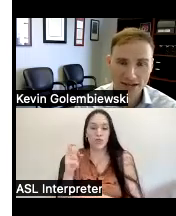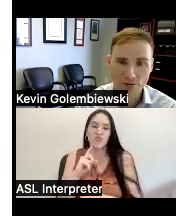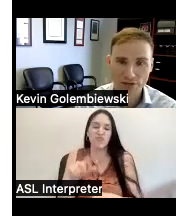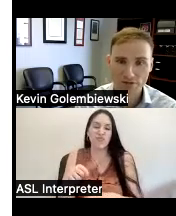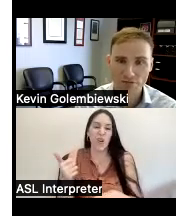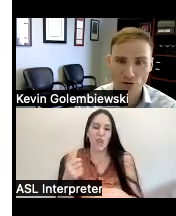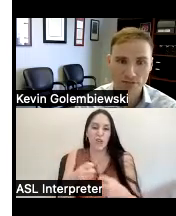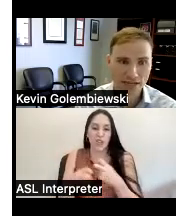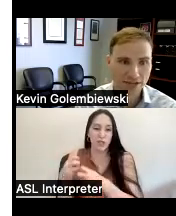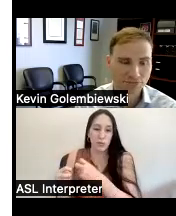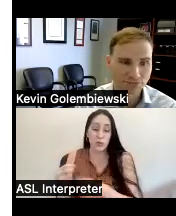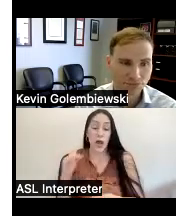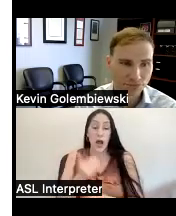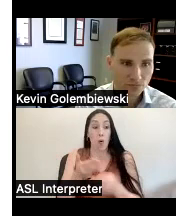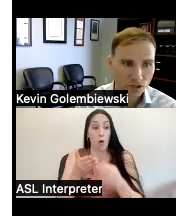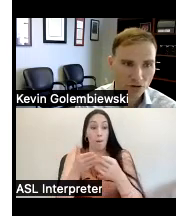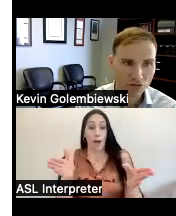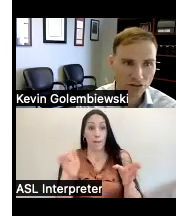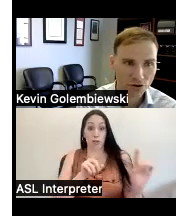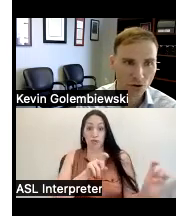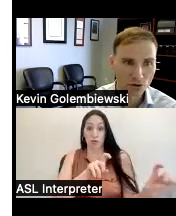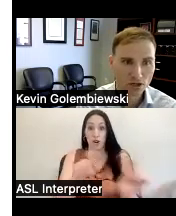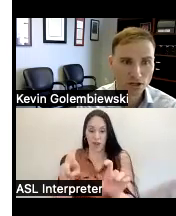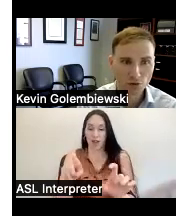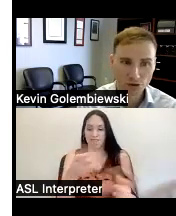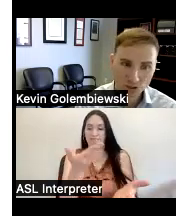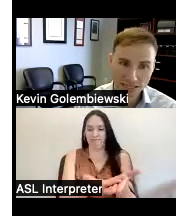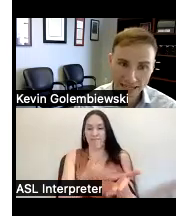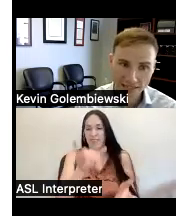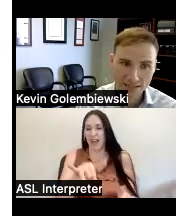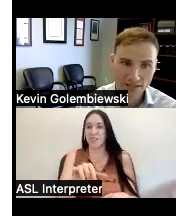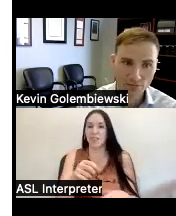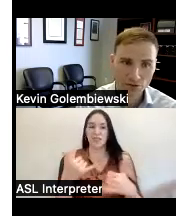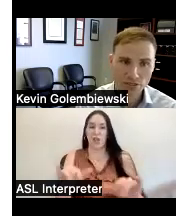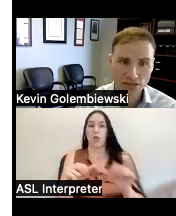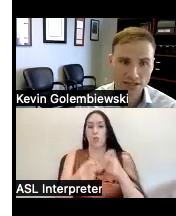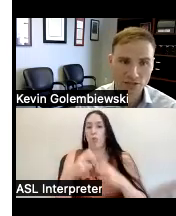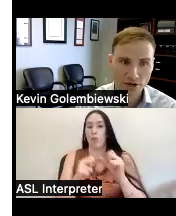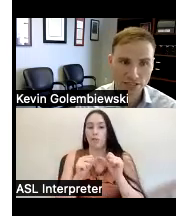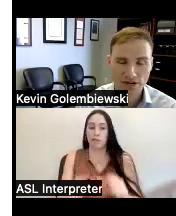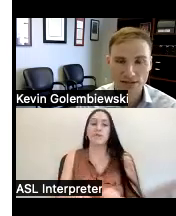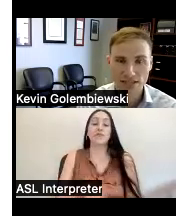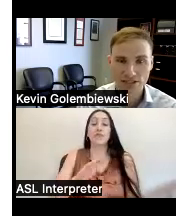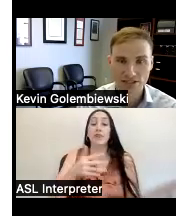data really confirms that fifth goal reduce the incidence of abuse neglect and rights violations